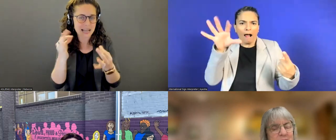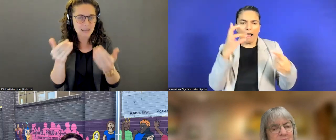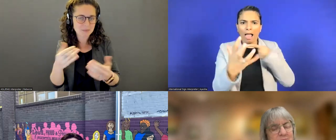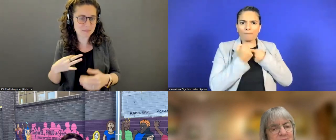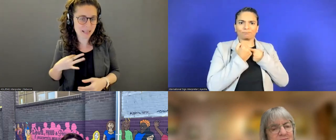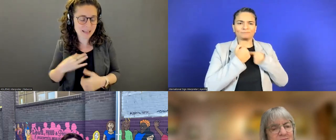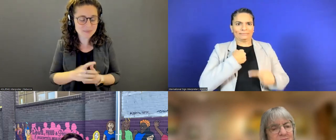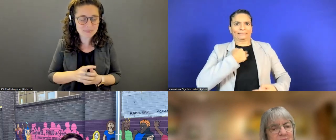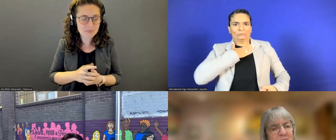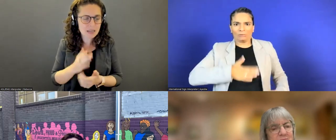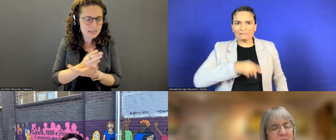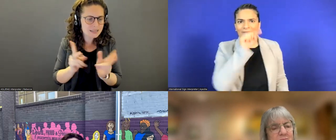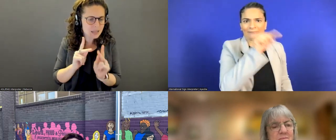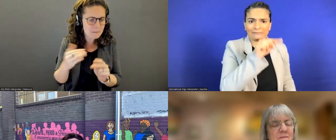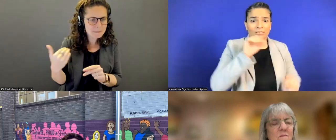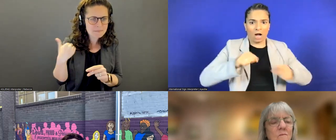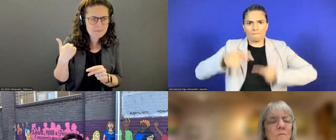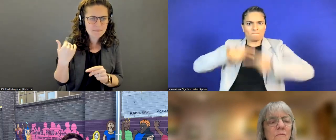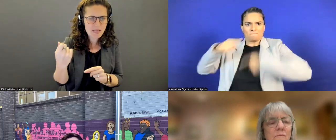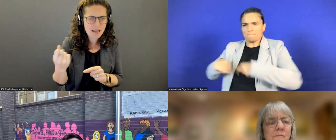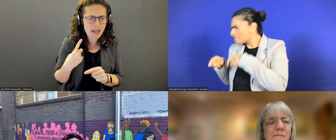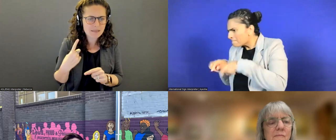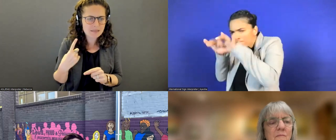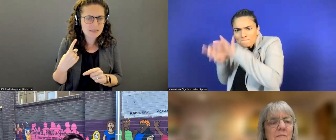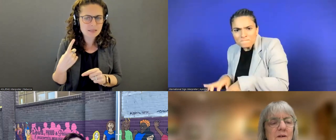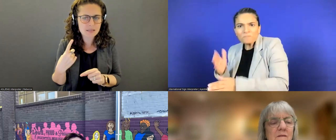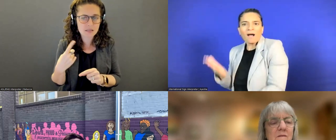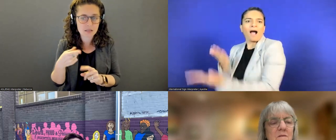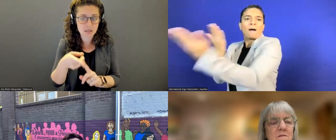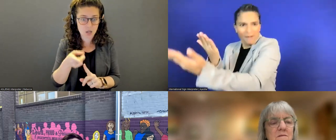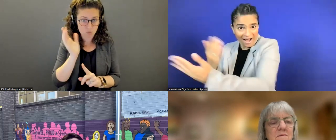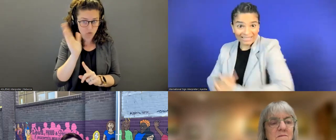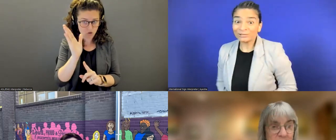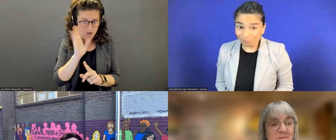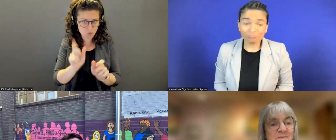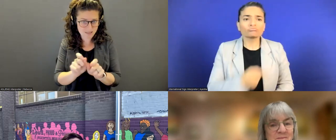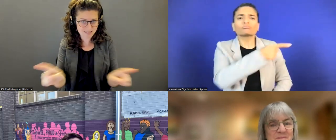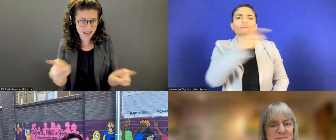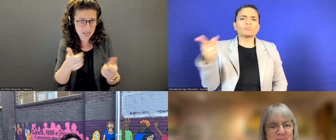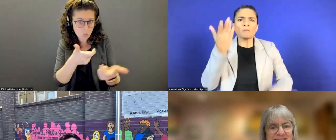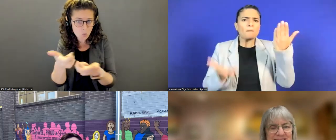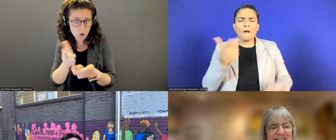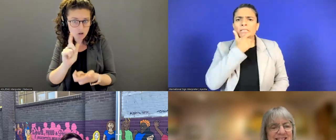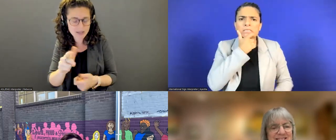Some folks have been wanting to know if they're going to get to have the presentation later on. Absolutely! Yeah.